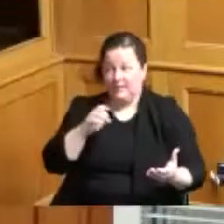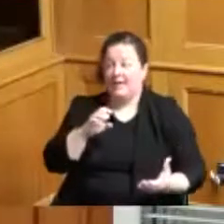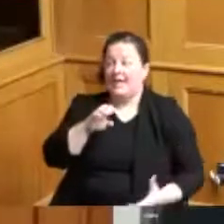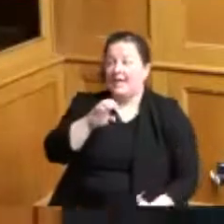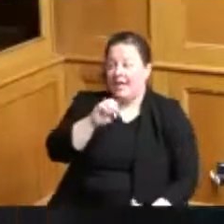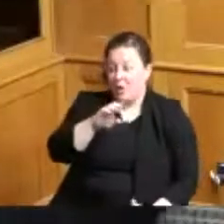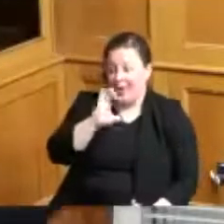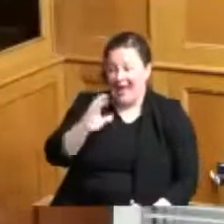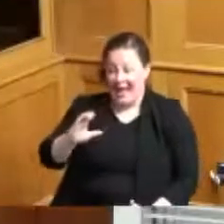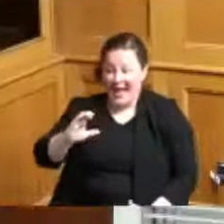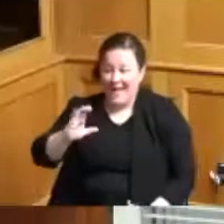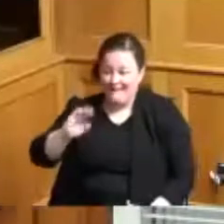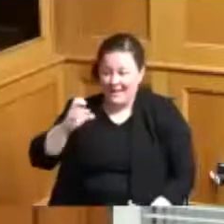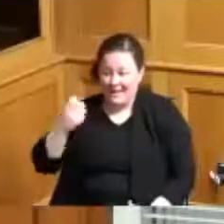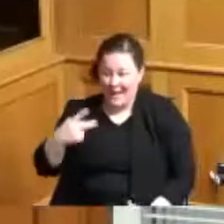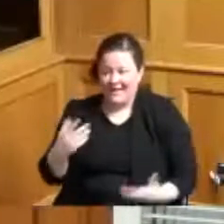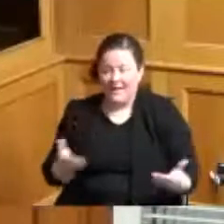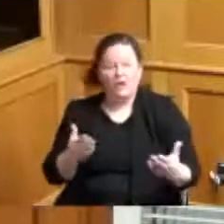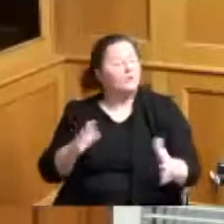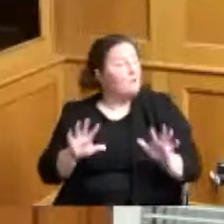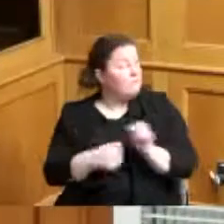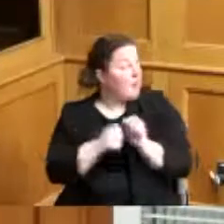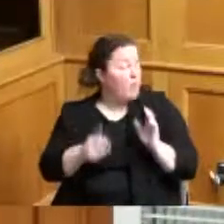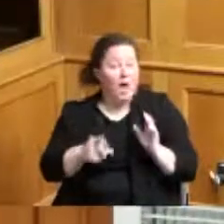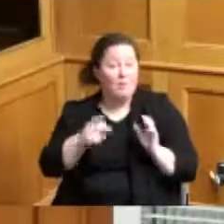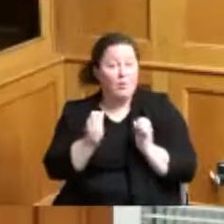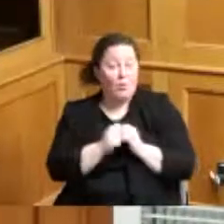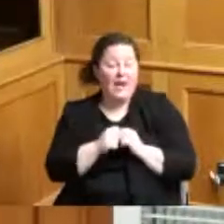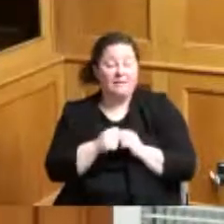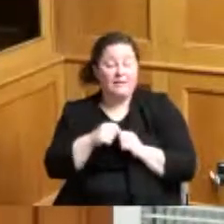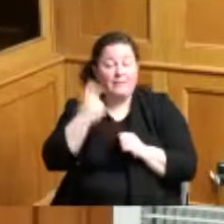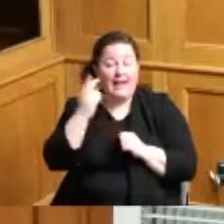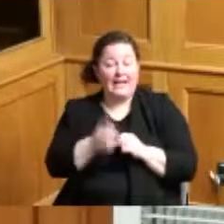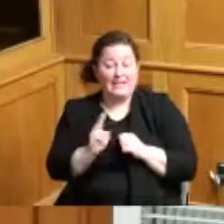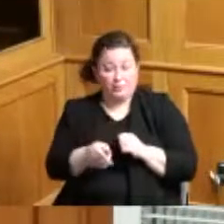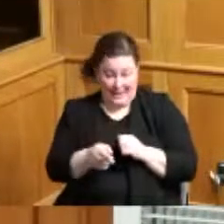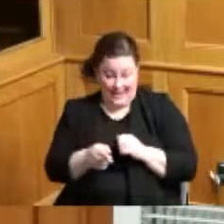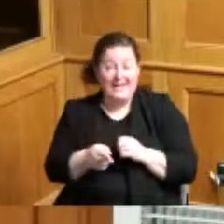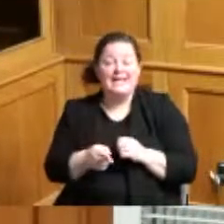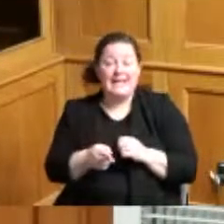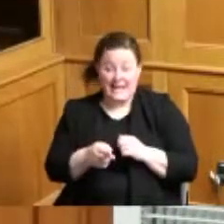history month you're one of your gentlemen that you mentioned Mr Garrett Morgan invented the gas